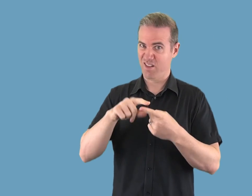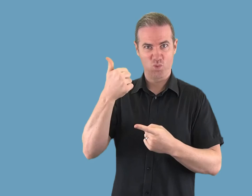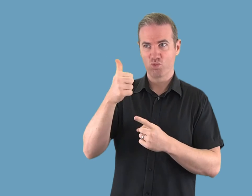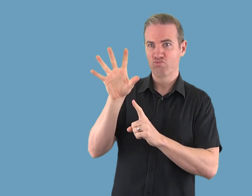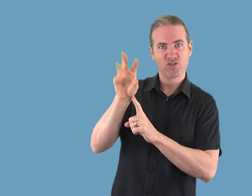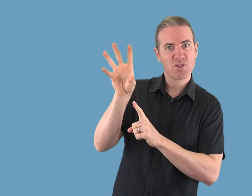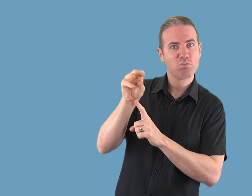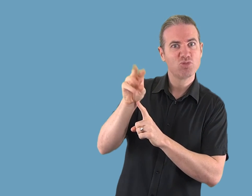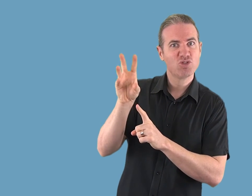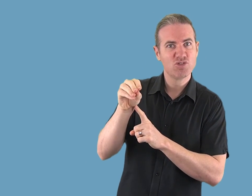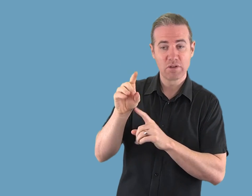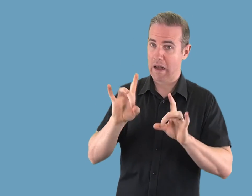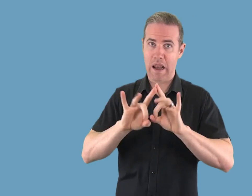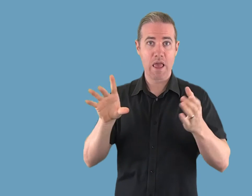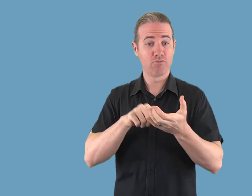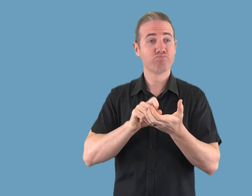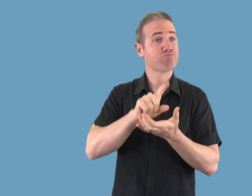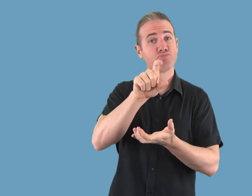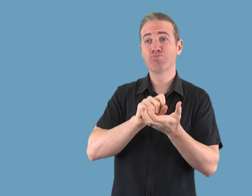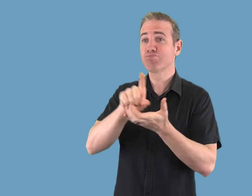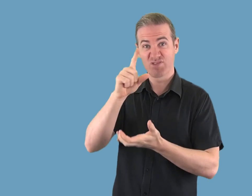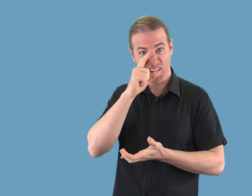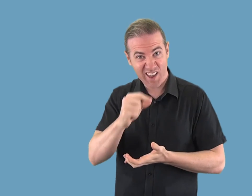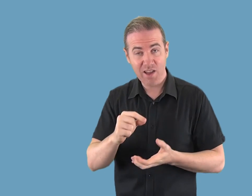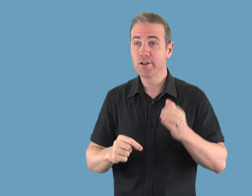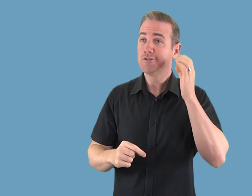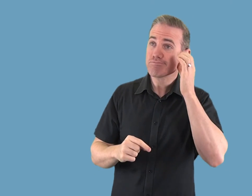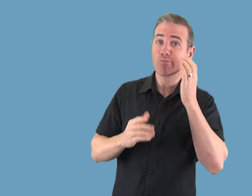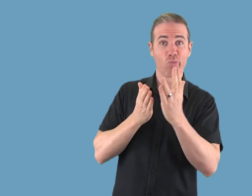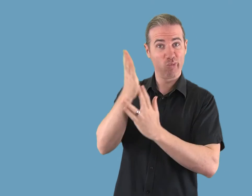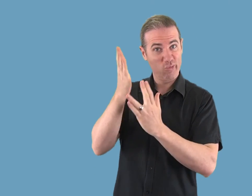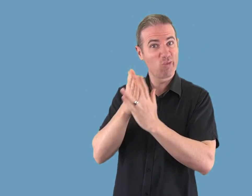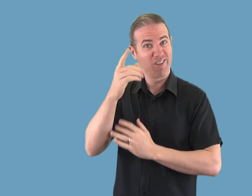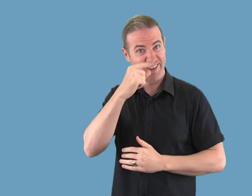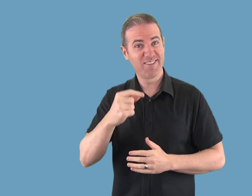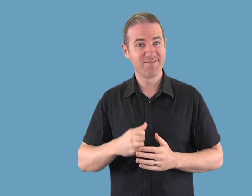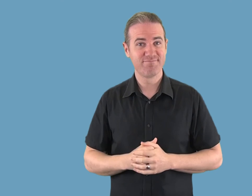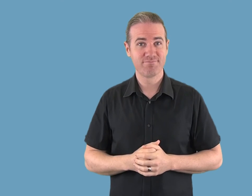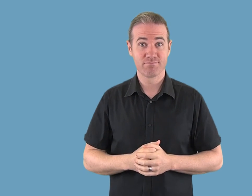around Australia